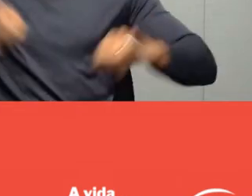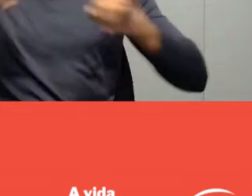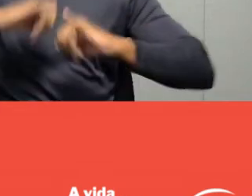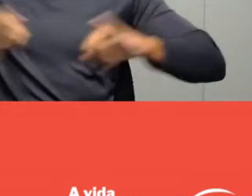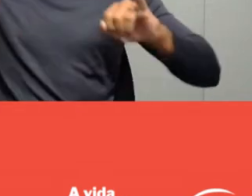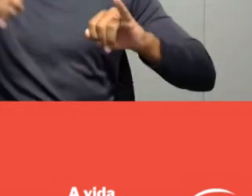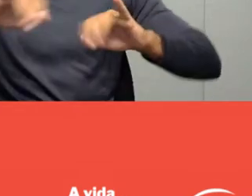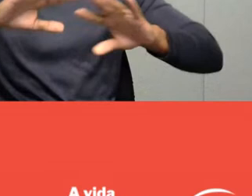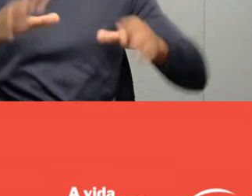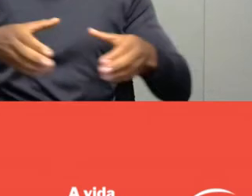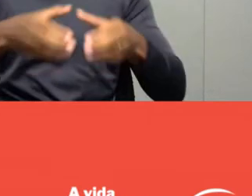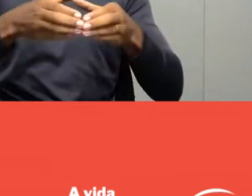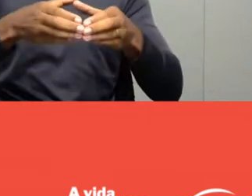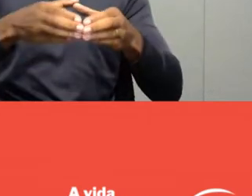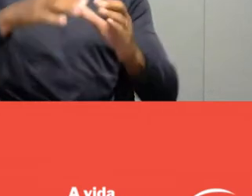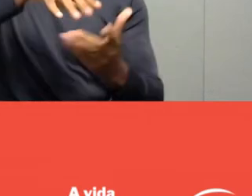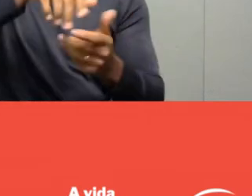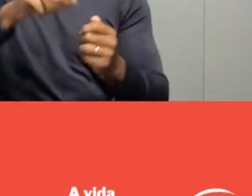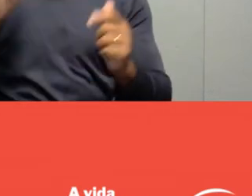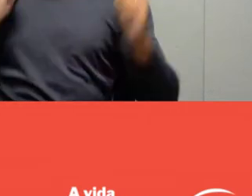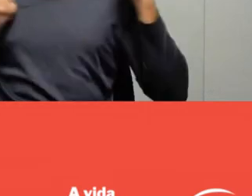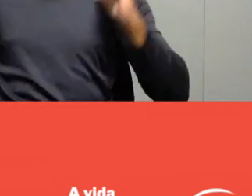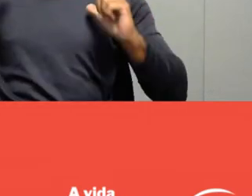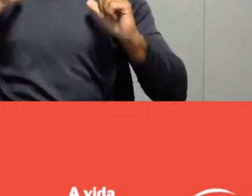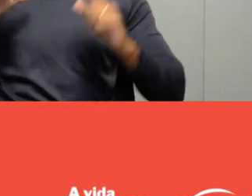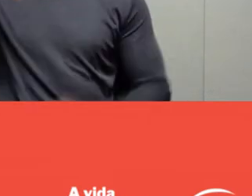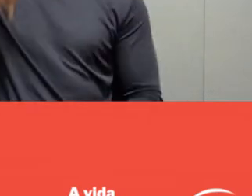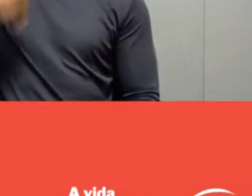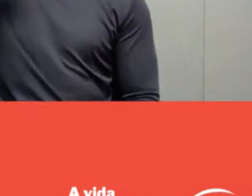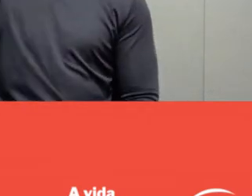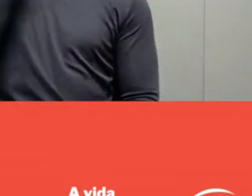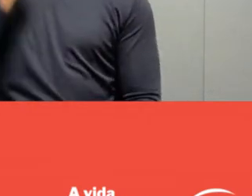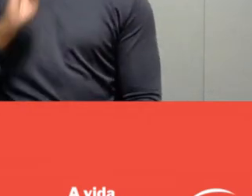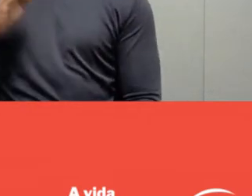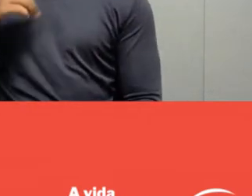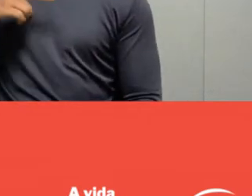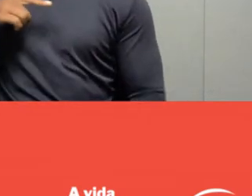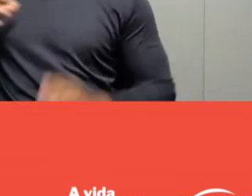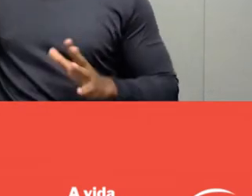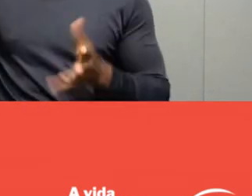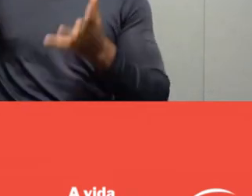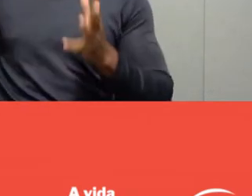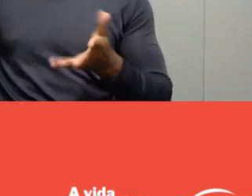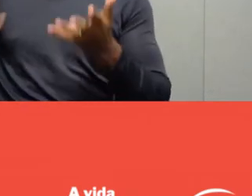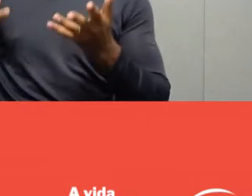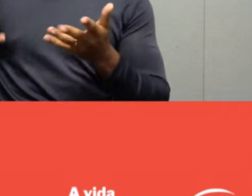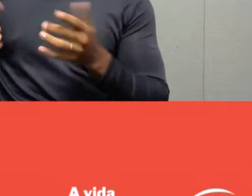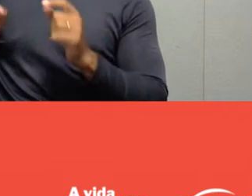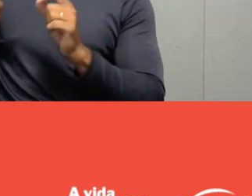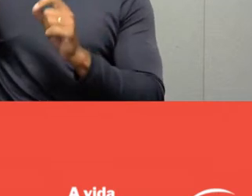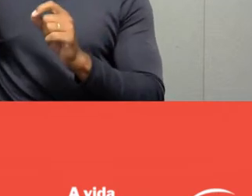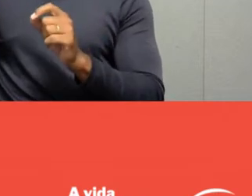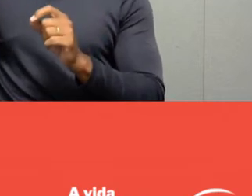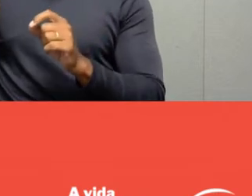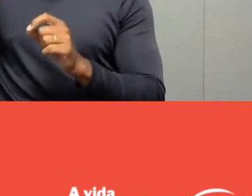and here in Brazil, promoted by Sesc's National Department